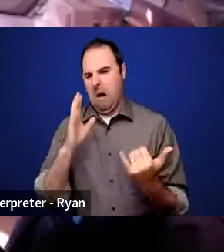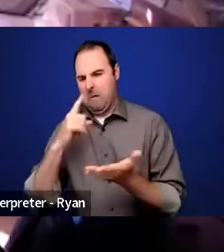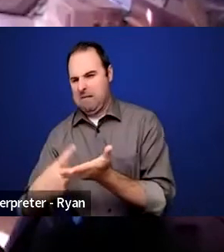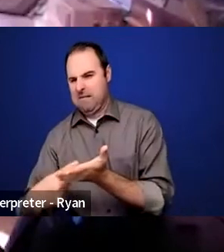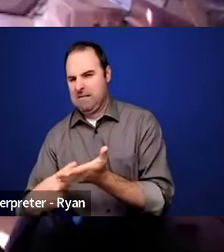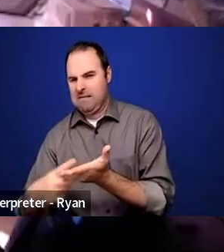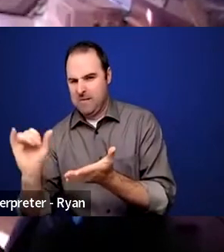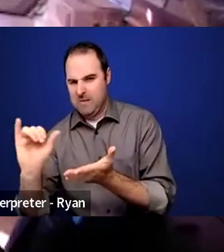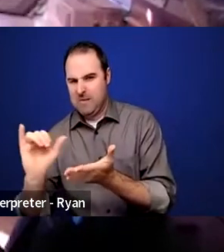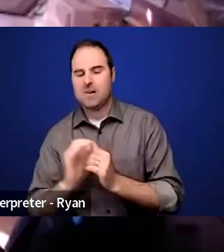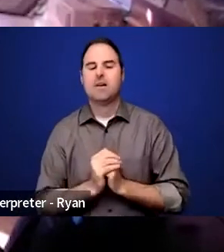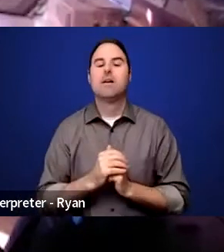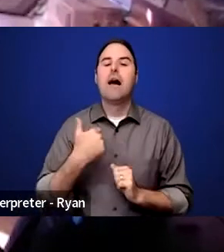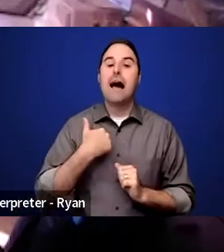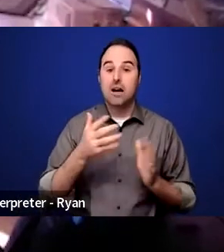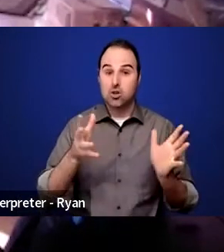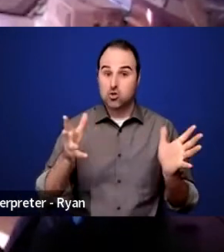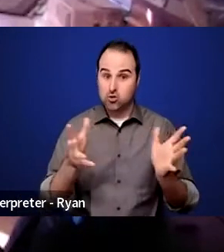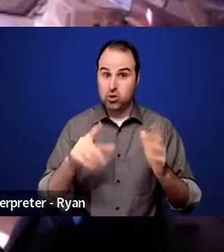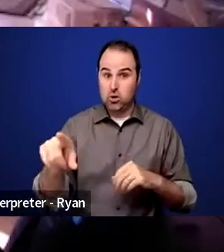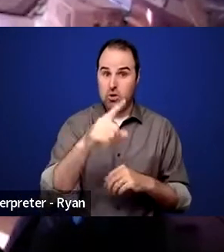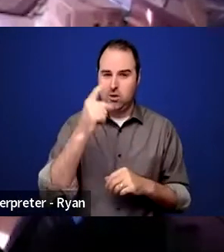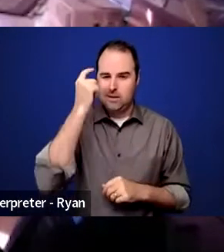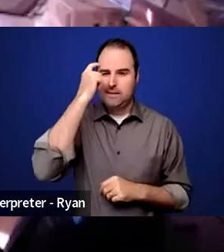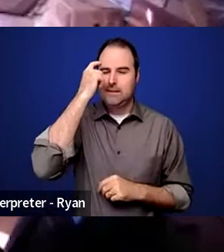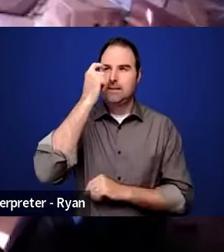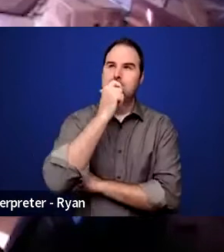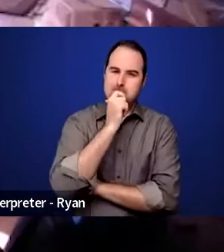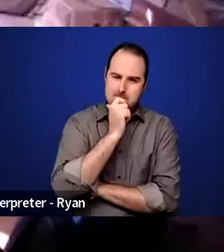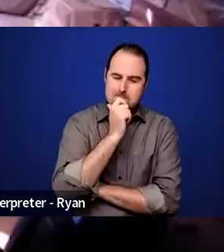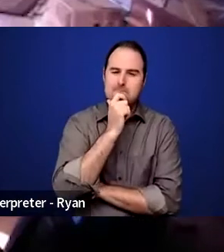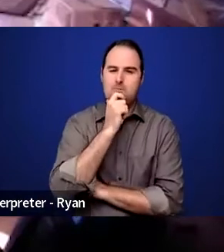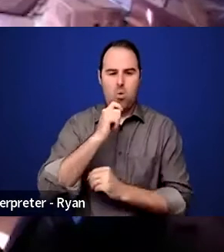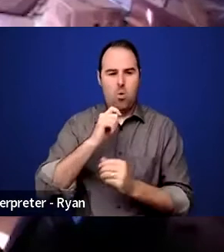I encourage us to be conscientious of the fact that all movements such as those for social justice,